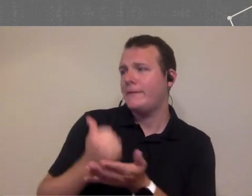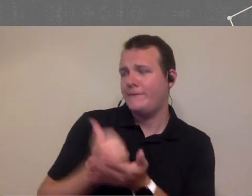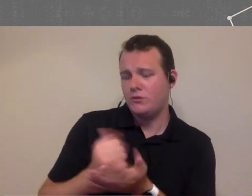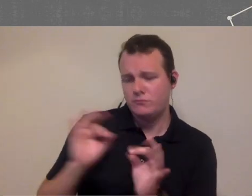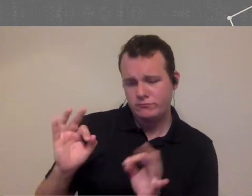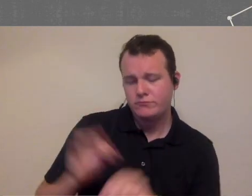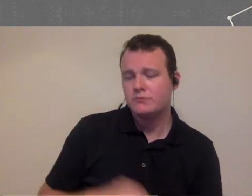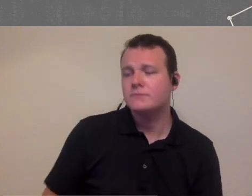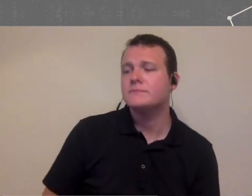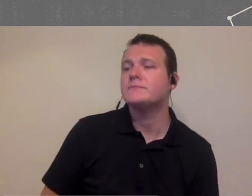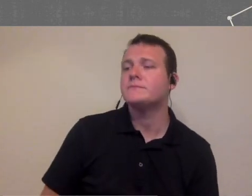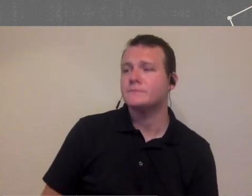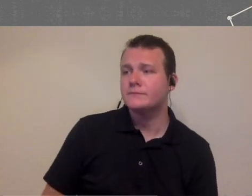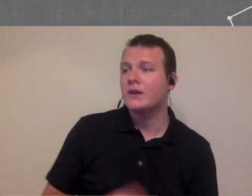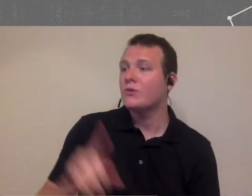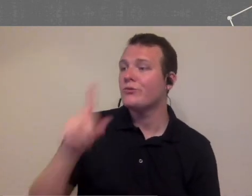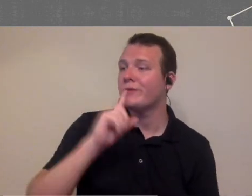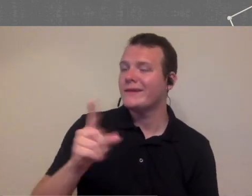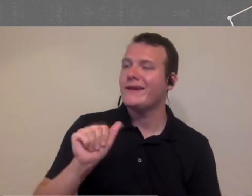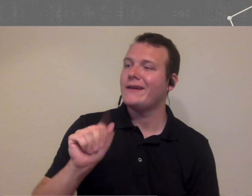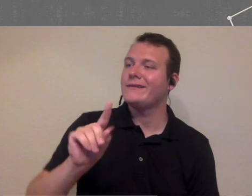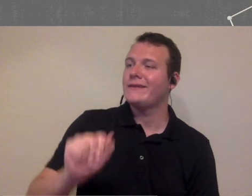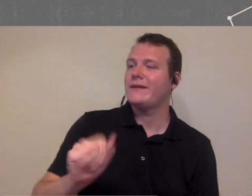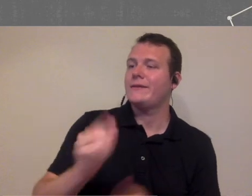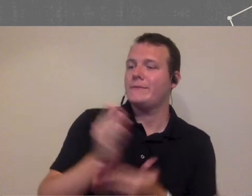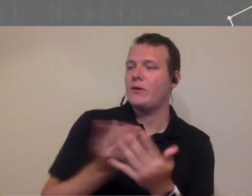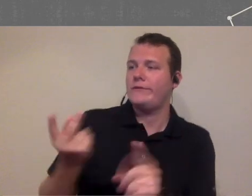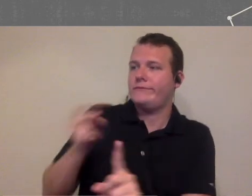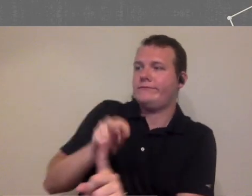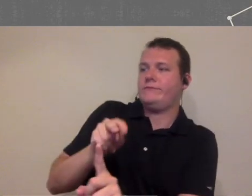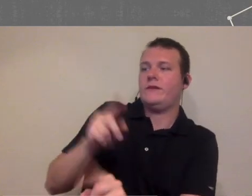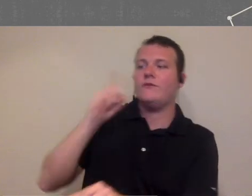and the only thing I would add from just from an 80a standpoint for the people